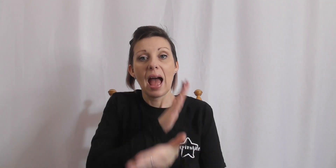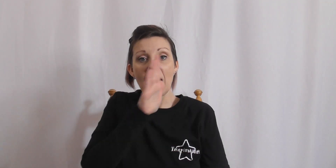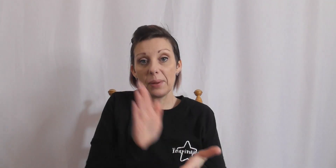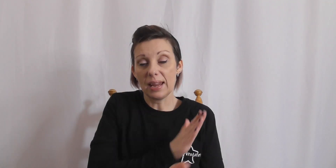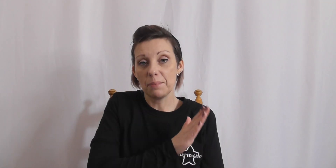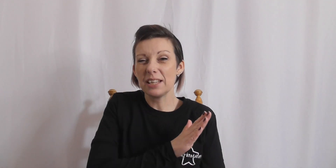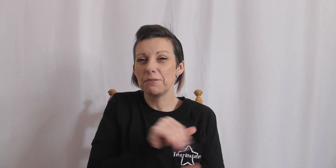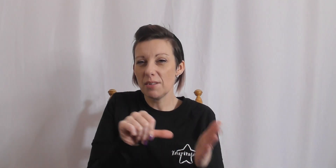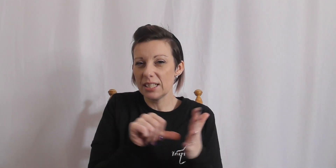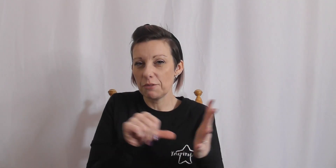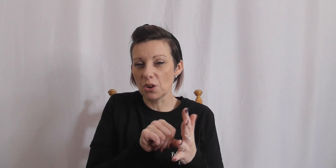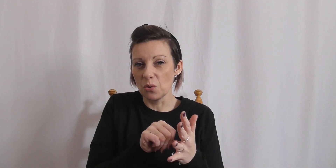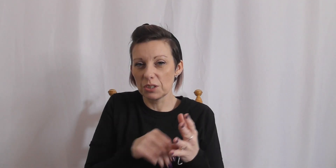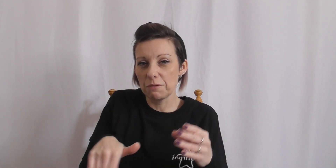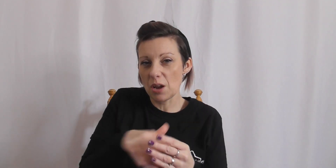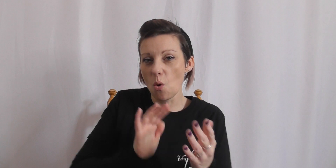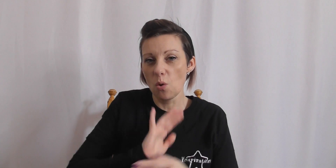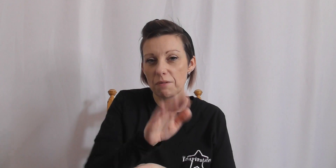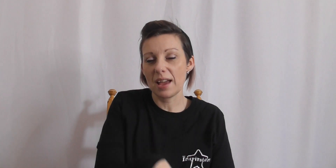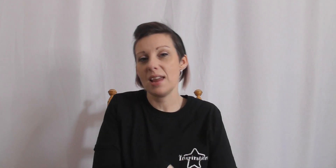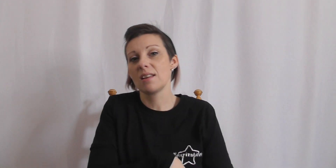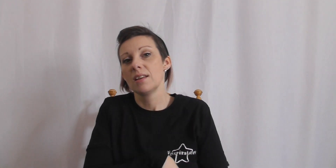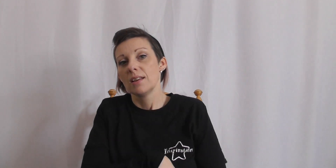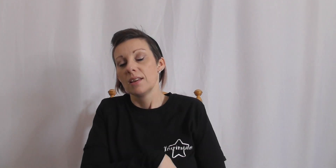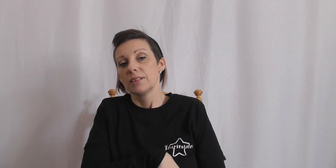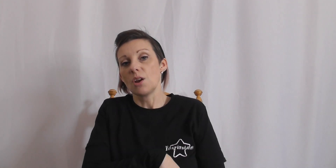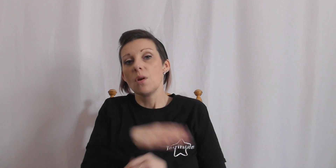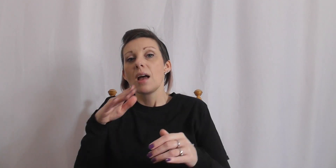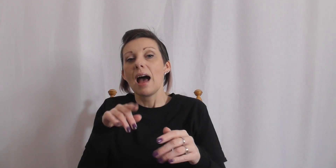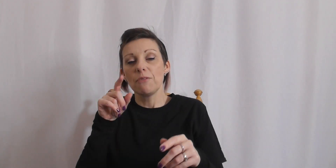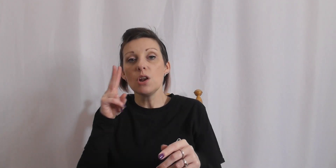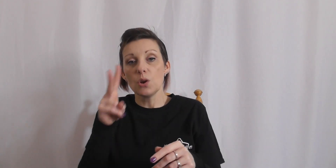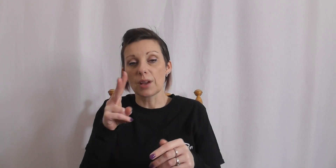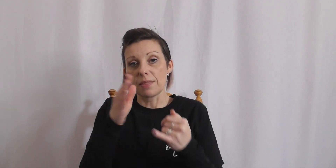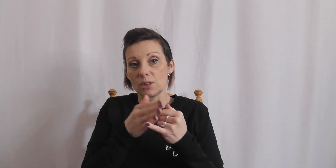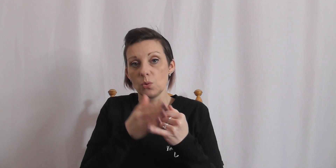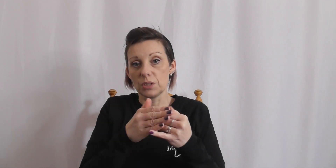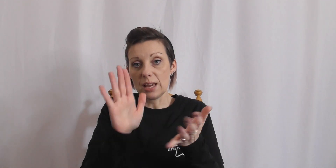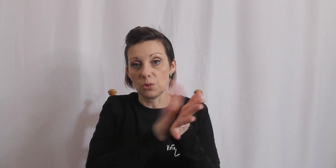happy but it's very difficult to fit all of that in, so have a look at that towards the end we've